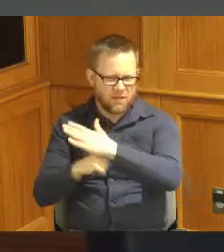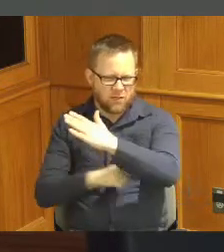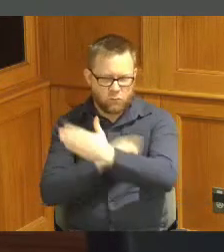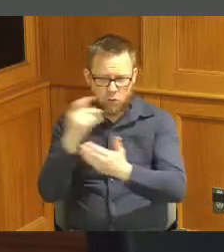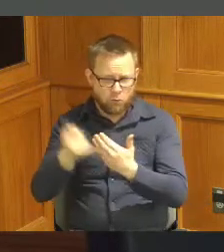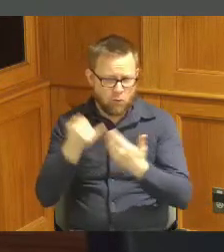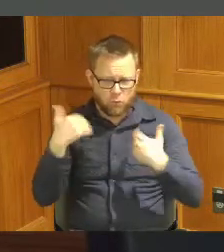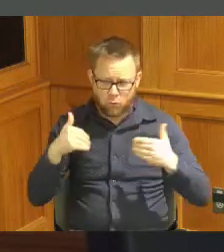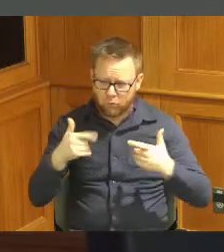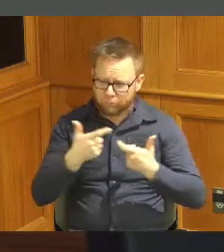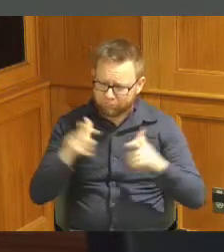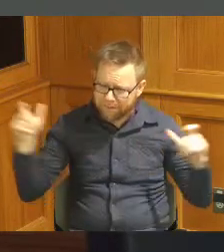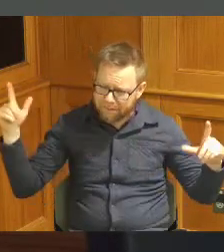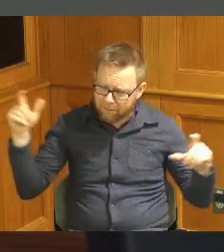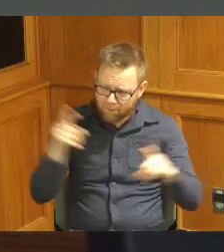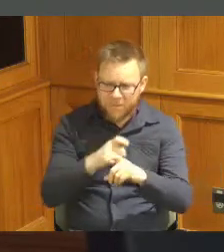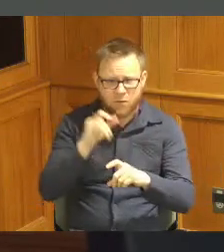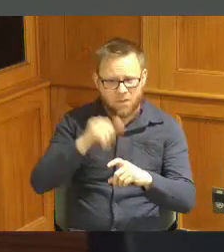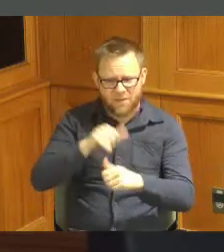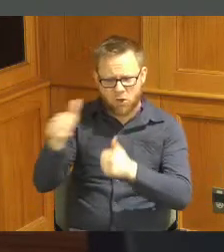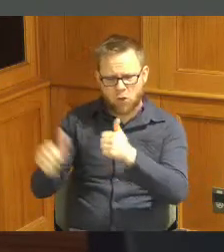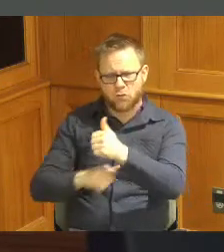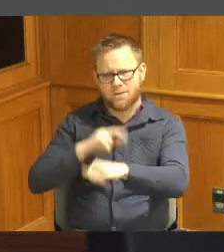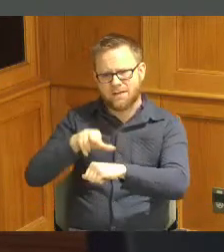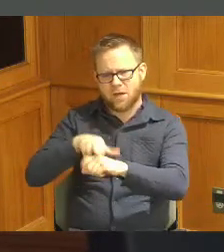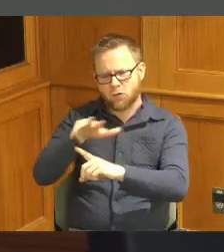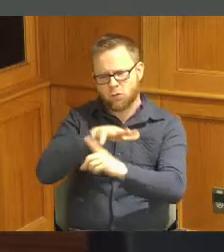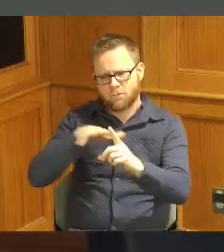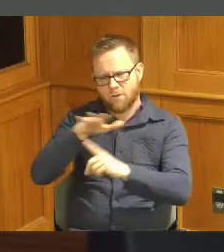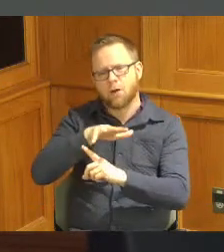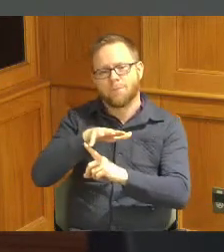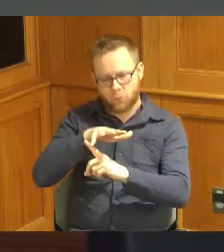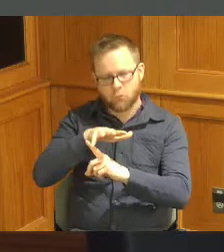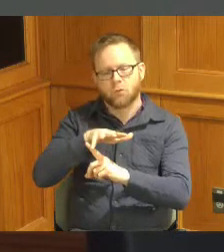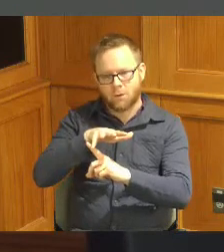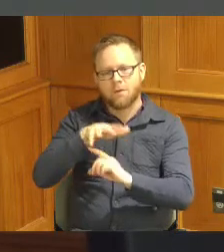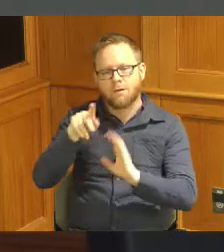happens under the National Environmental Policy Act and there is something called cooperating